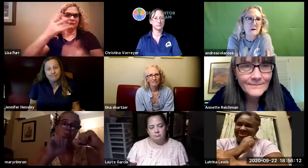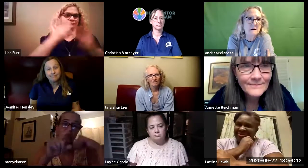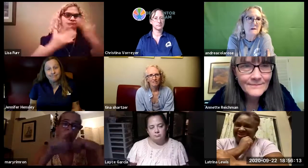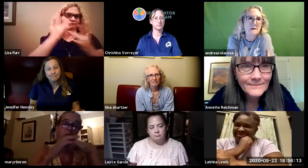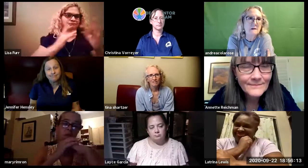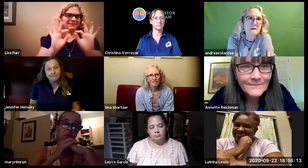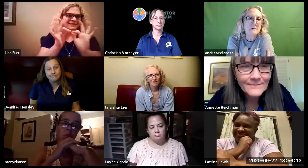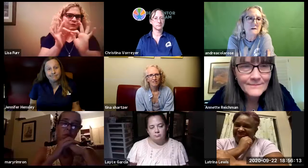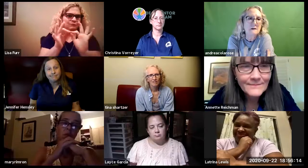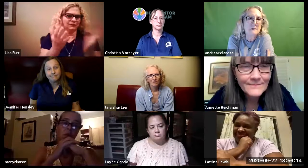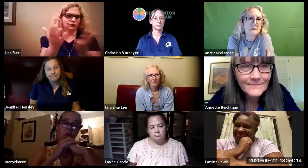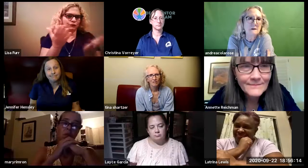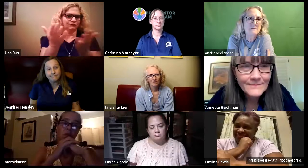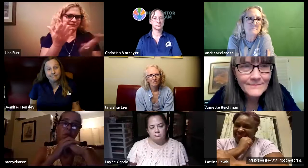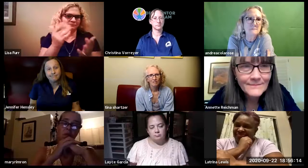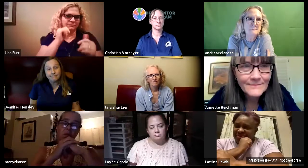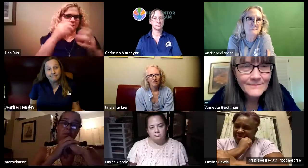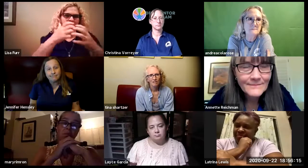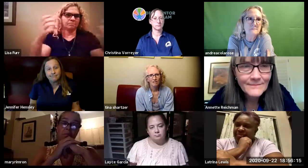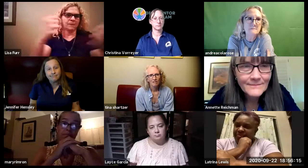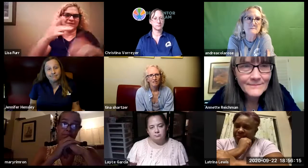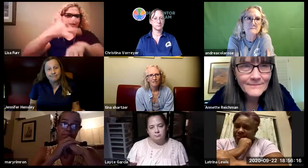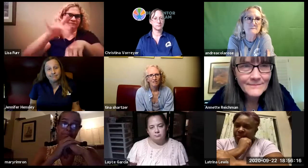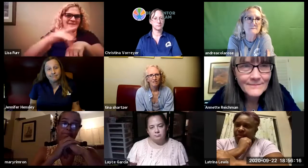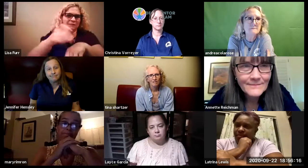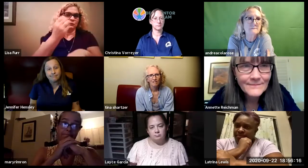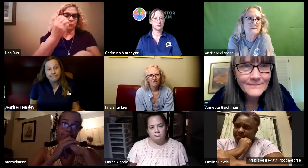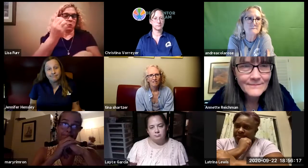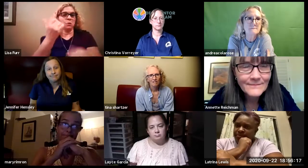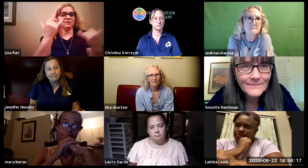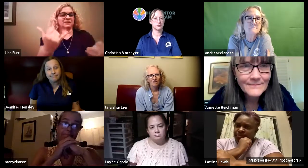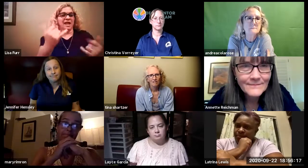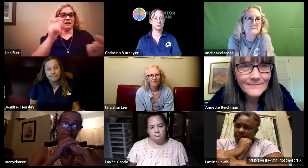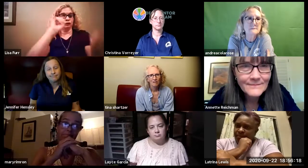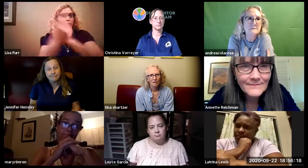i know historically it's been difficult to find interpreting services in rural